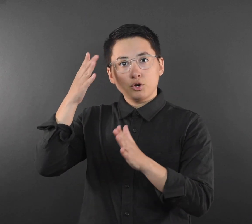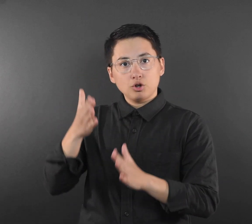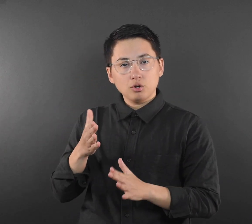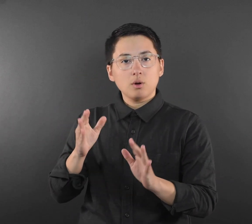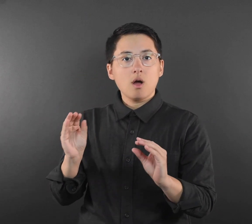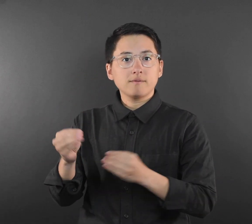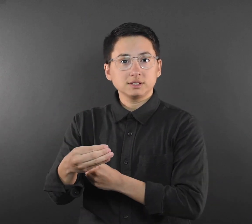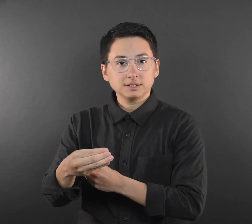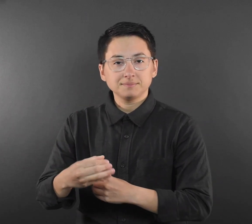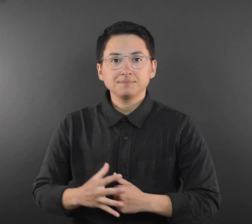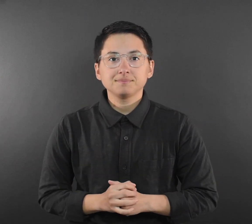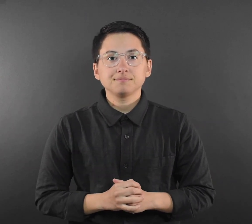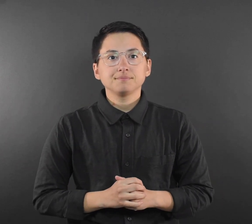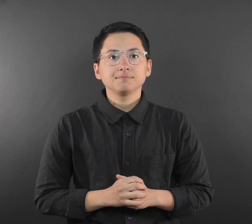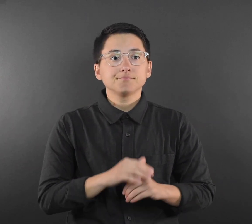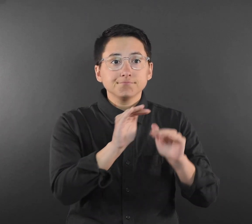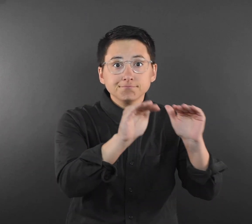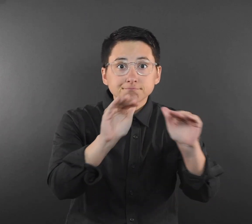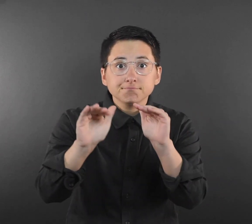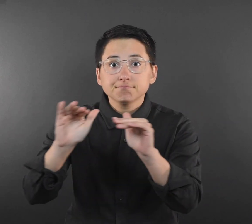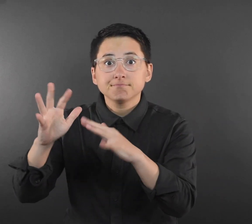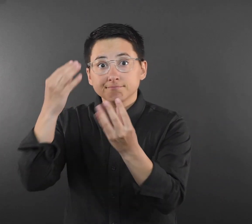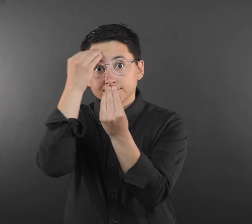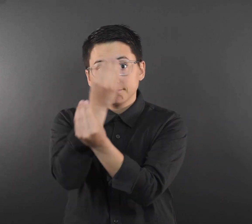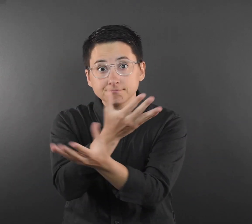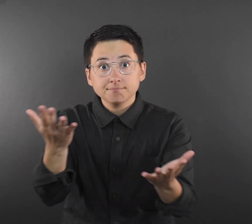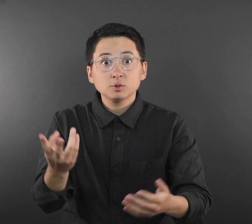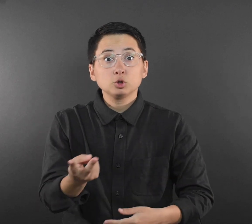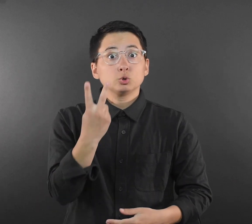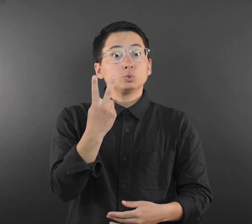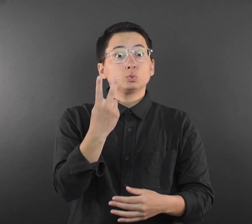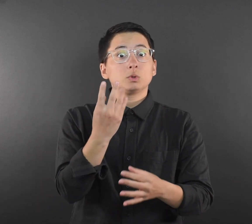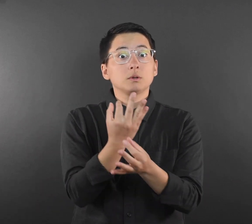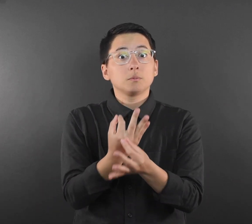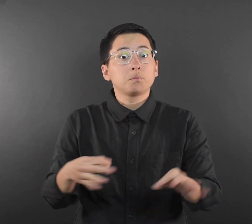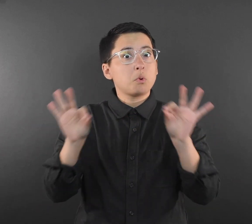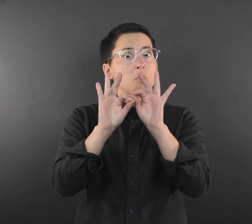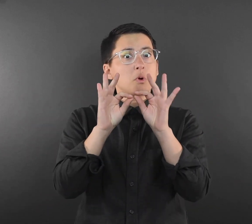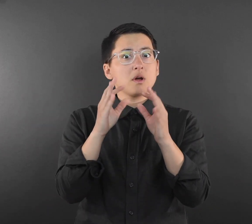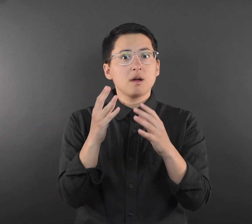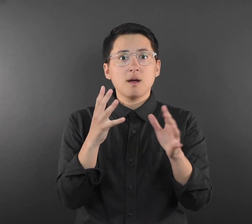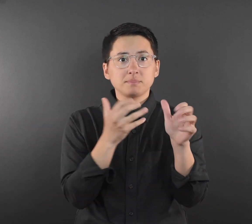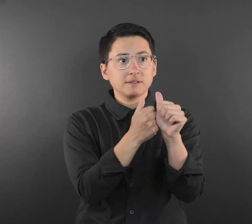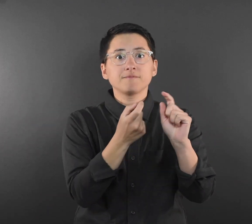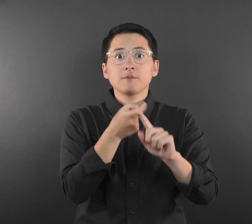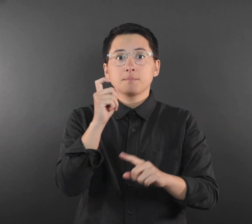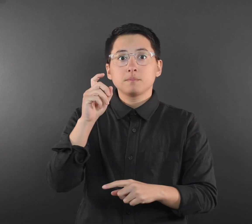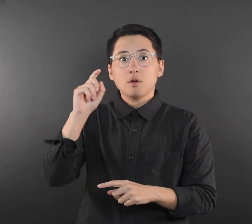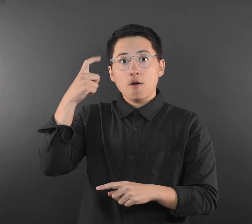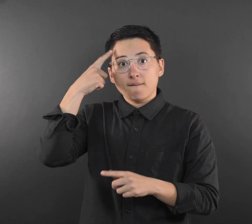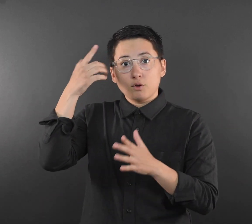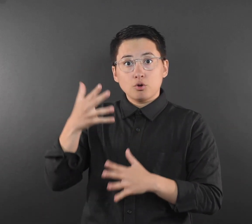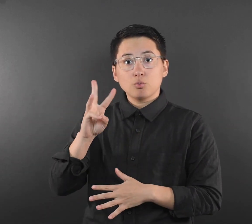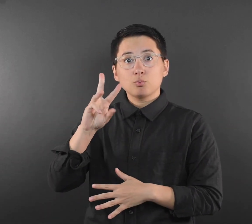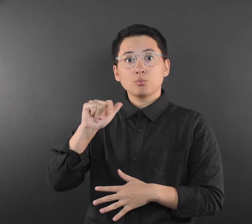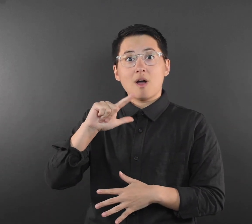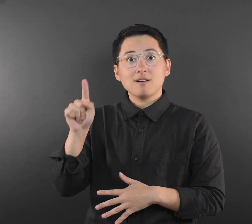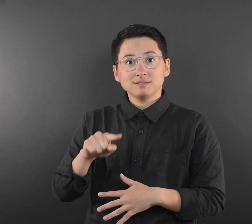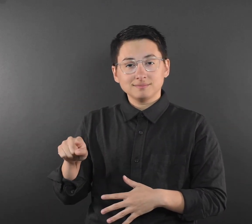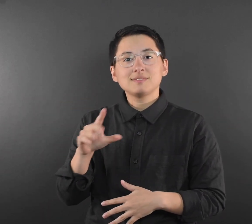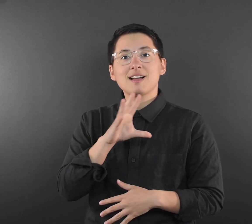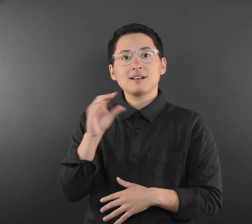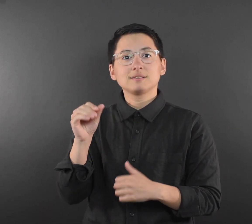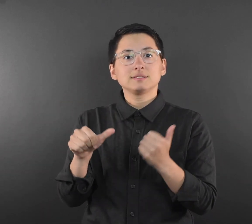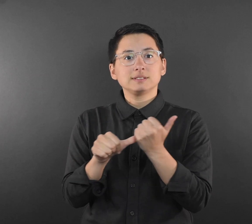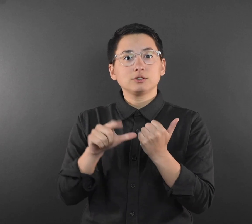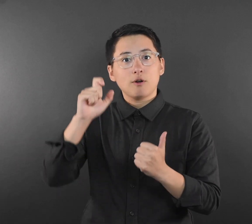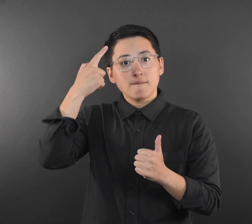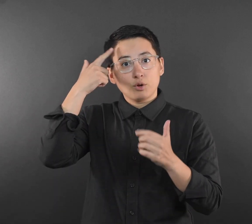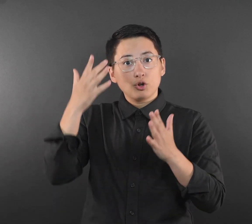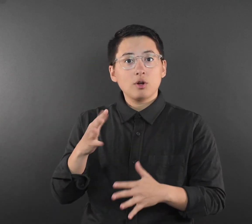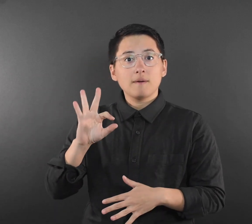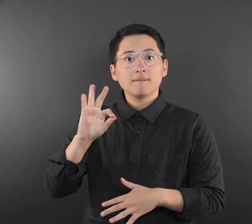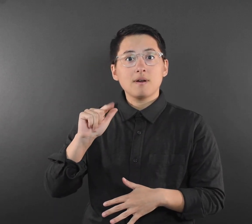Lieutenant Governor Flanagan today. Please share within your networks.